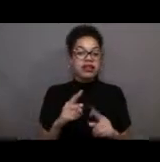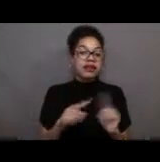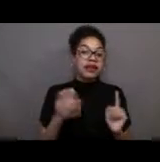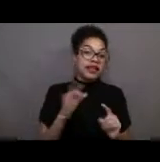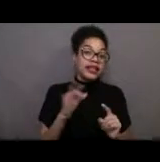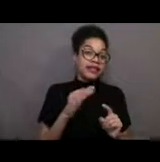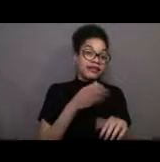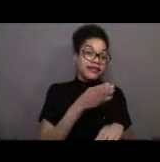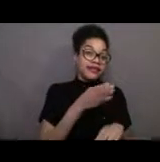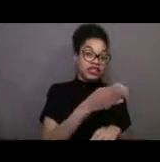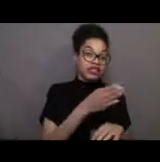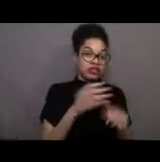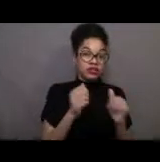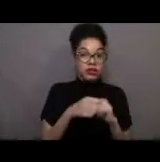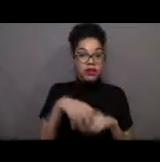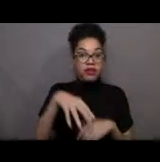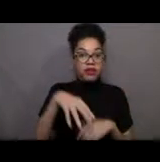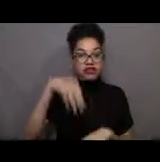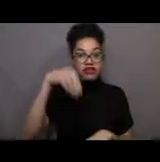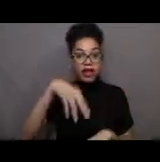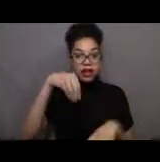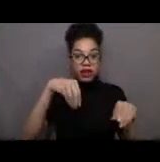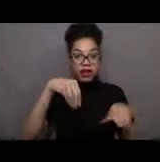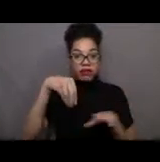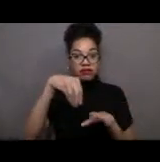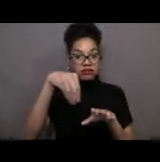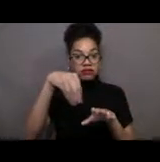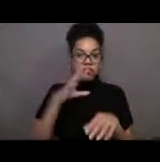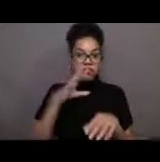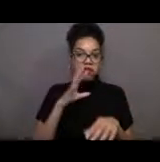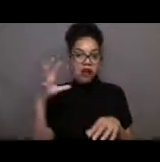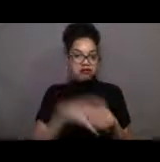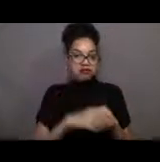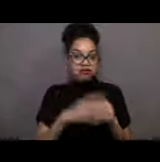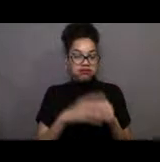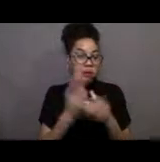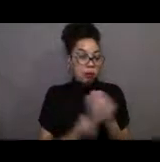but they mostly go for slow-moving gelatinous creatures, yeah.